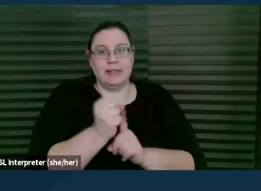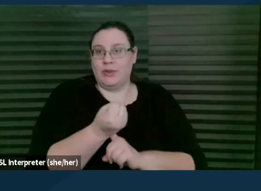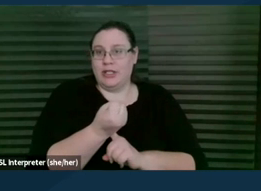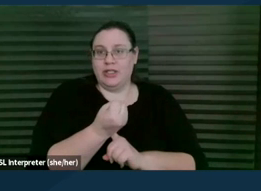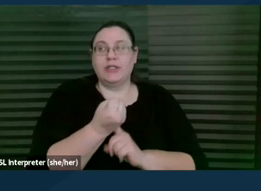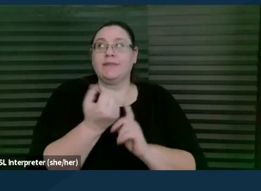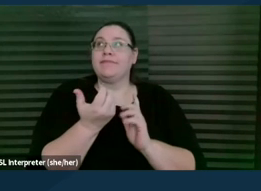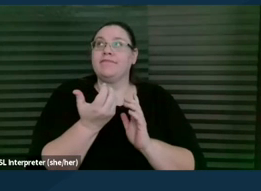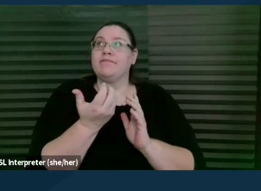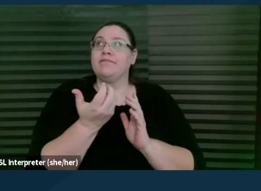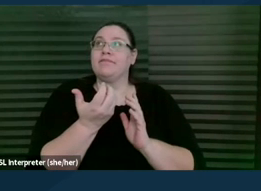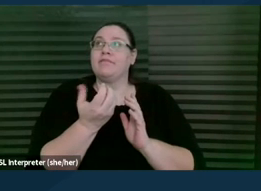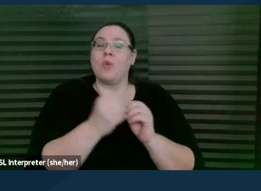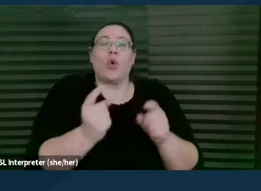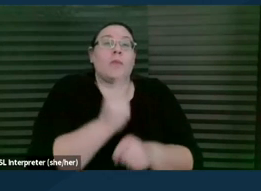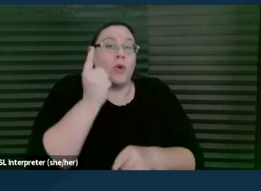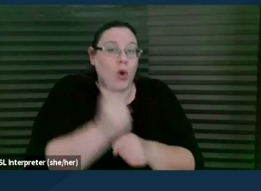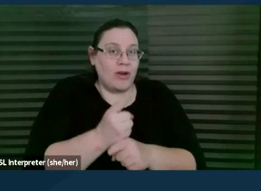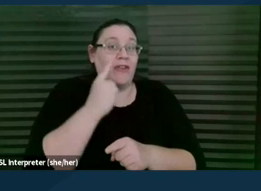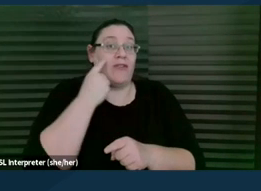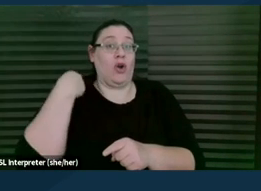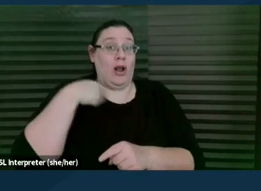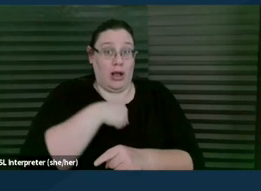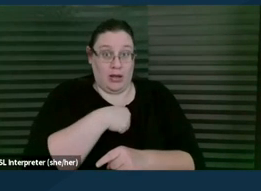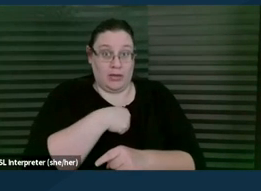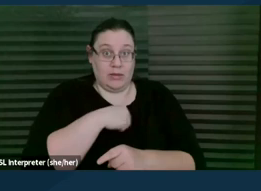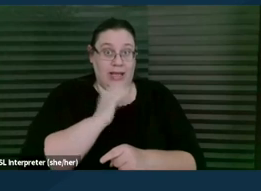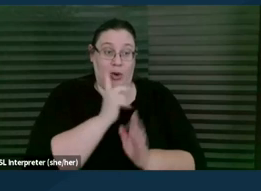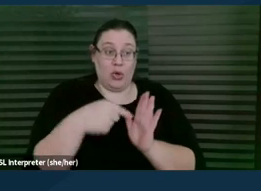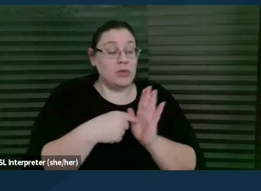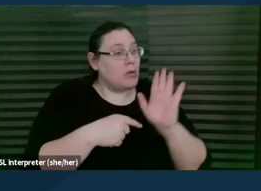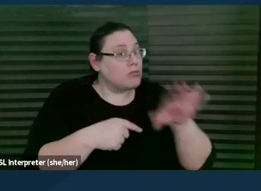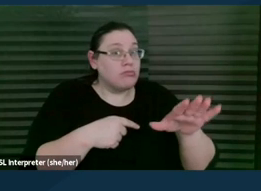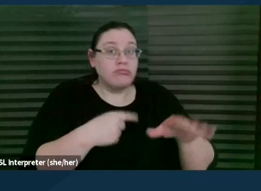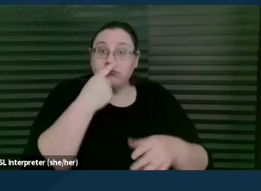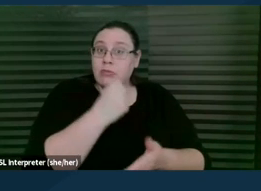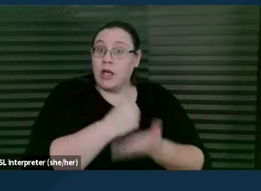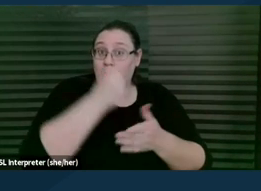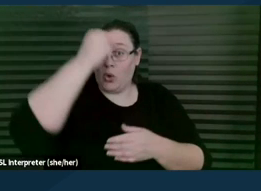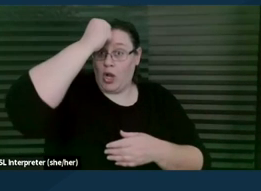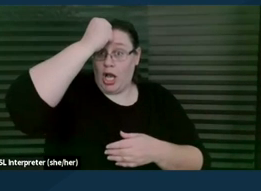it's much more appropriate for us in our role to say, "We can help you understand what the letter says